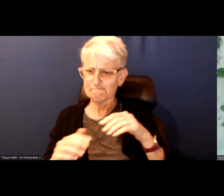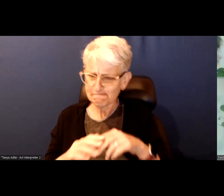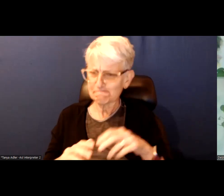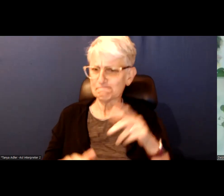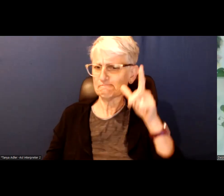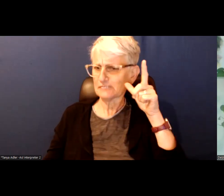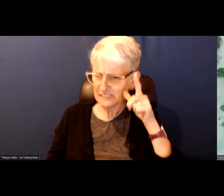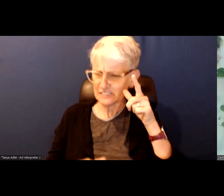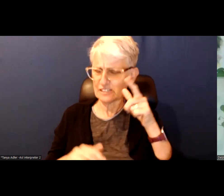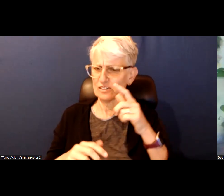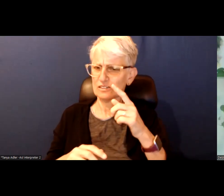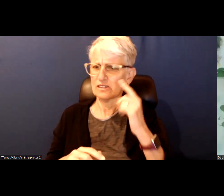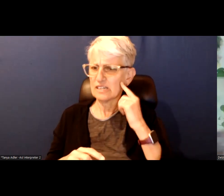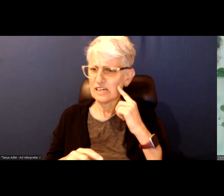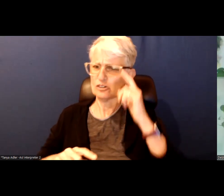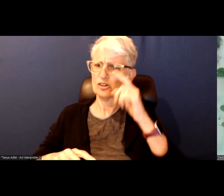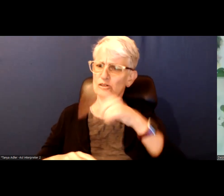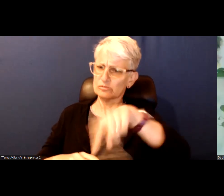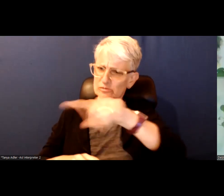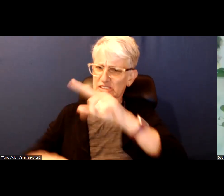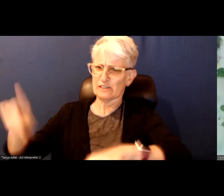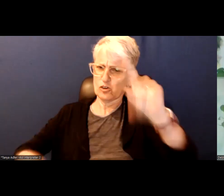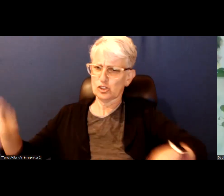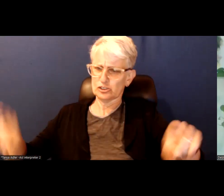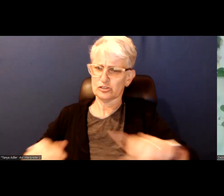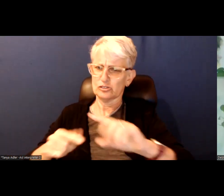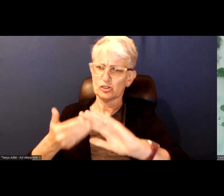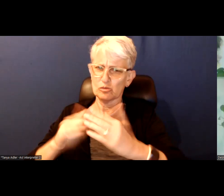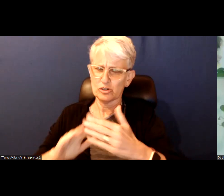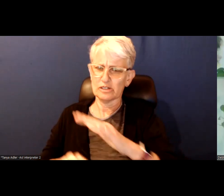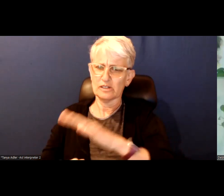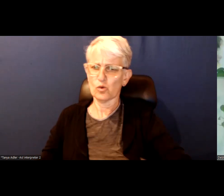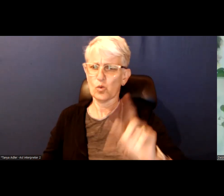are from the diversity of our communities. Both geographically and demographically right?